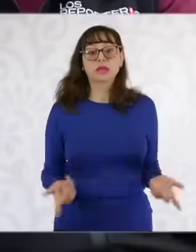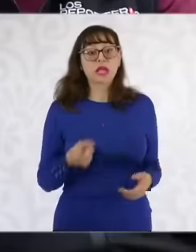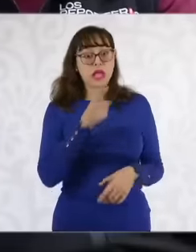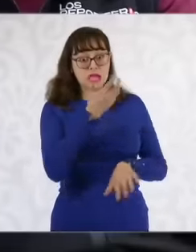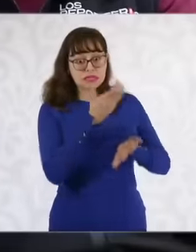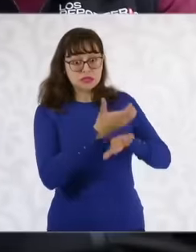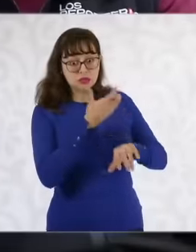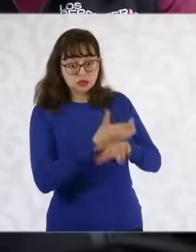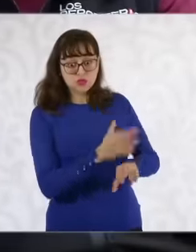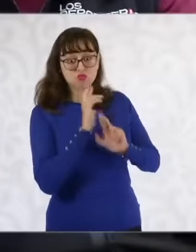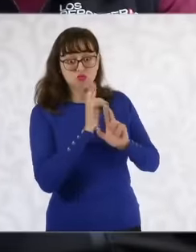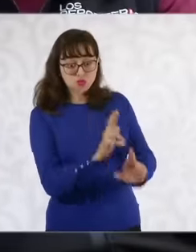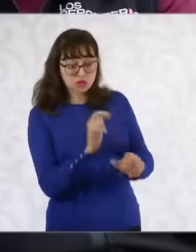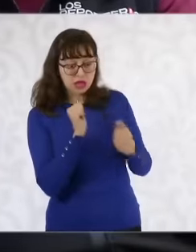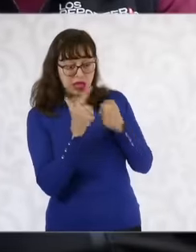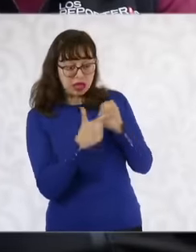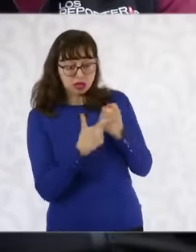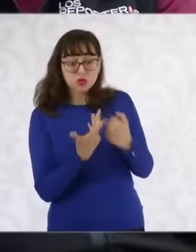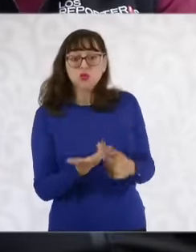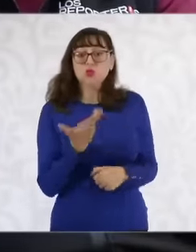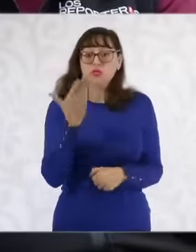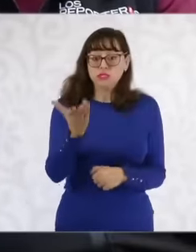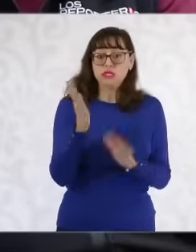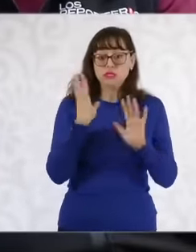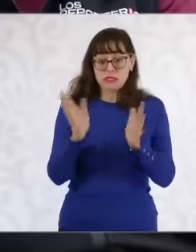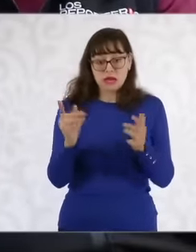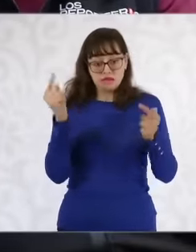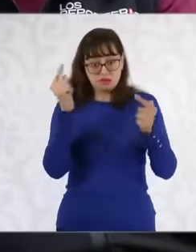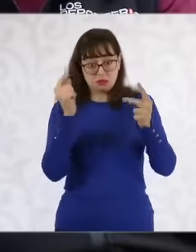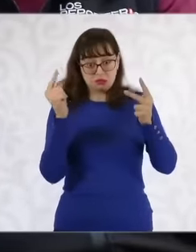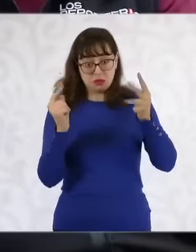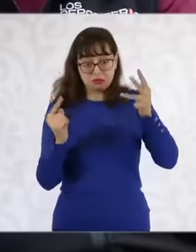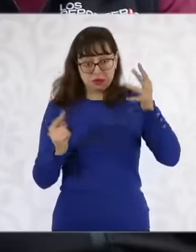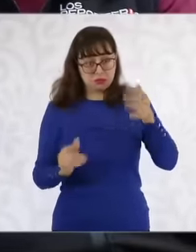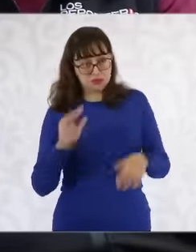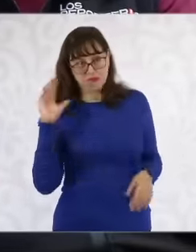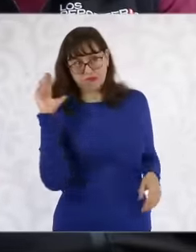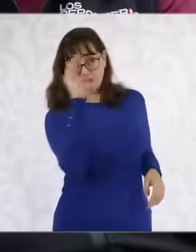have already been very specific in what is needed and now Right now it is doing it. I imagine